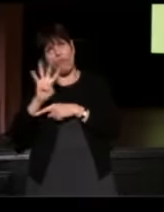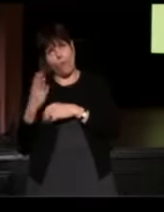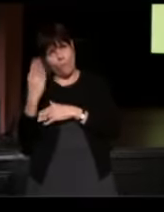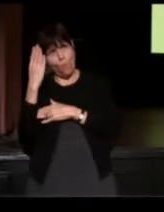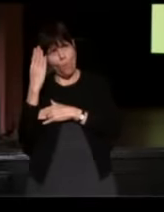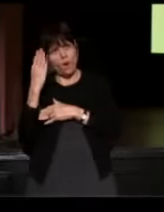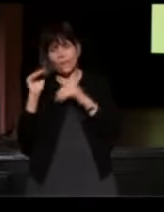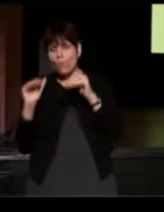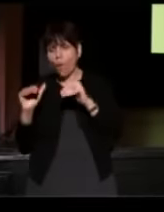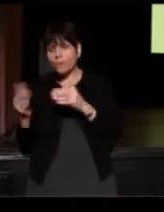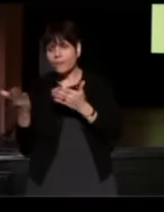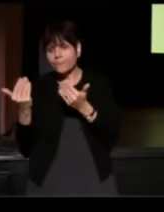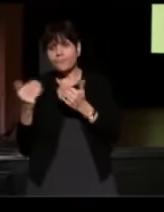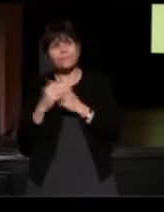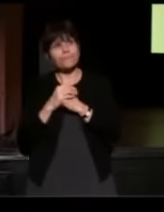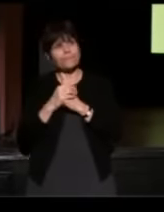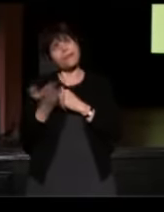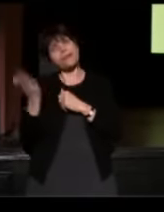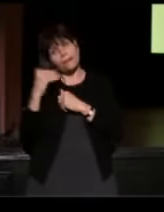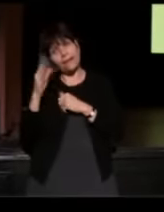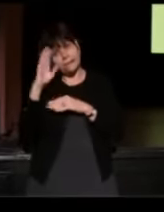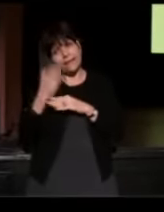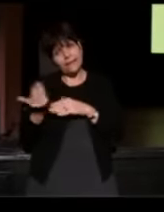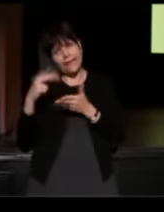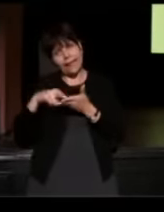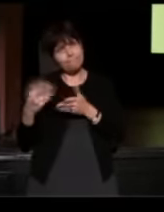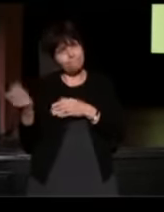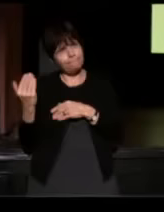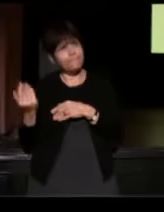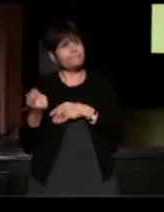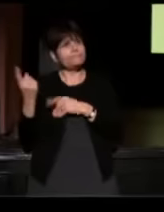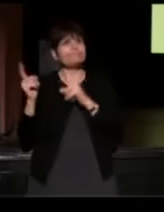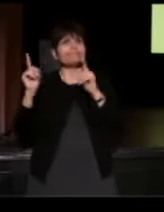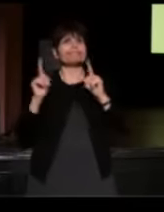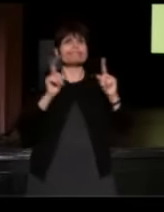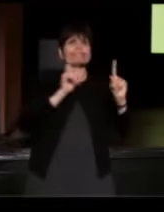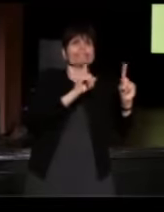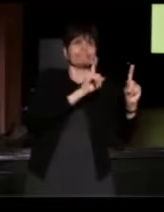He woke me up and said," Come on son, get up." He sat me at the kitchen table,